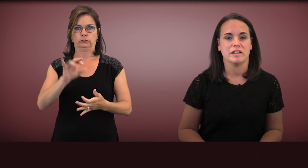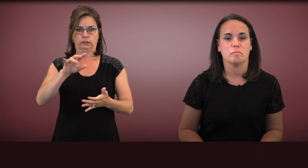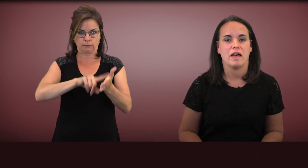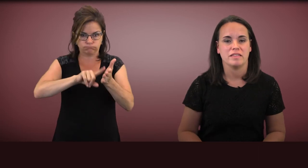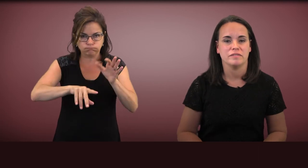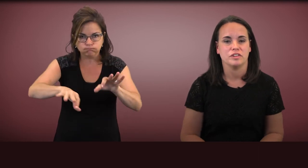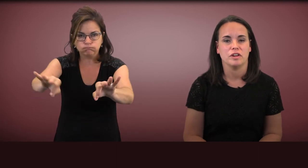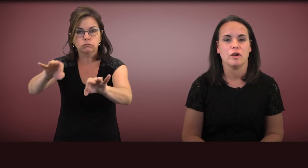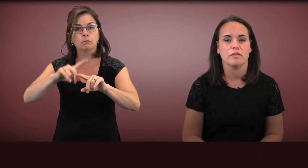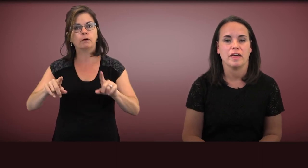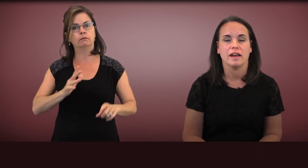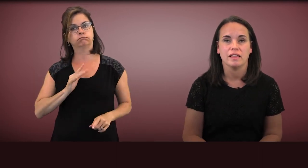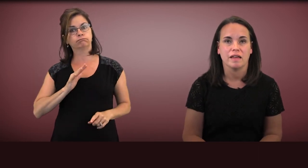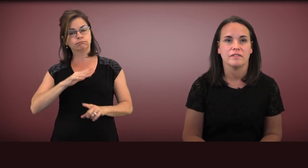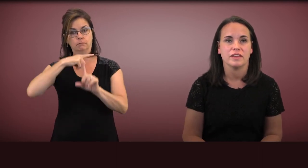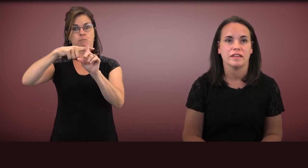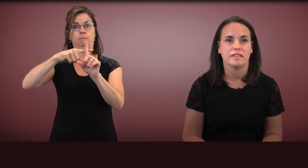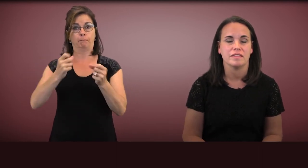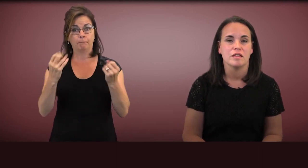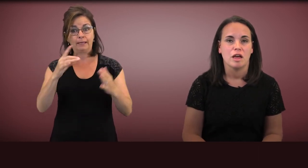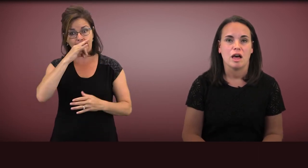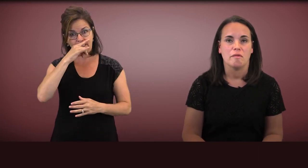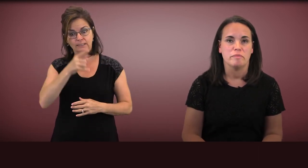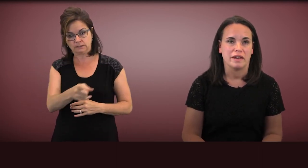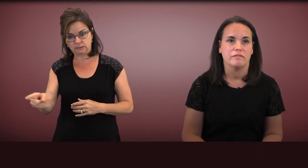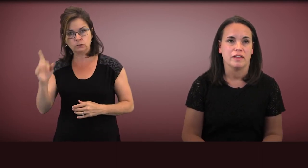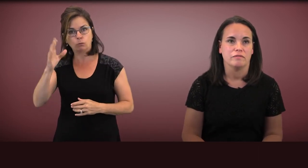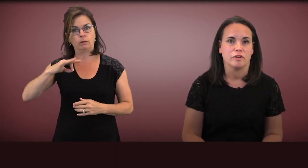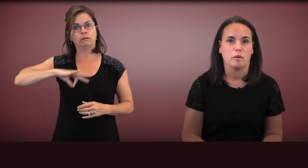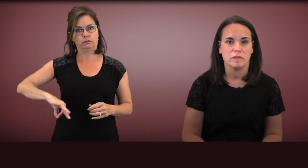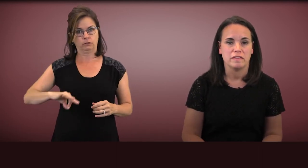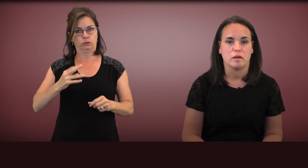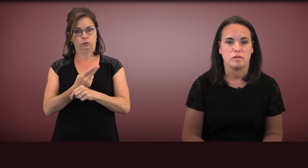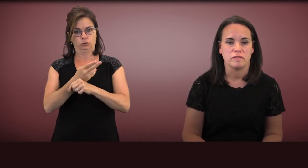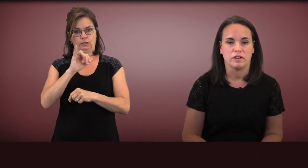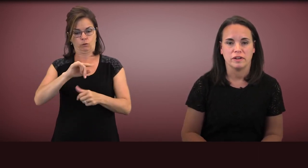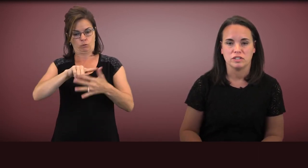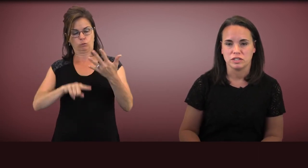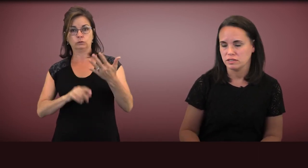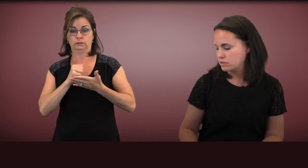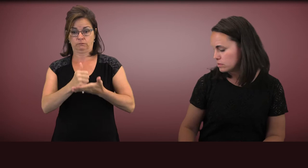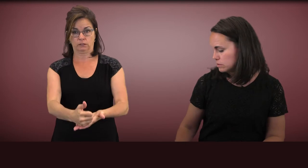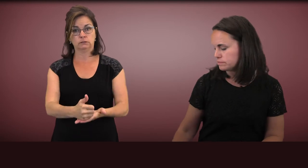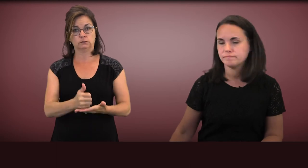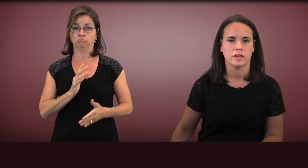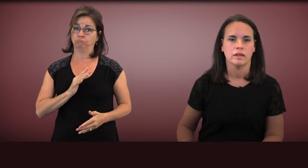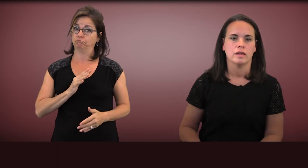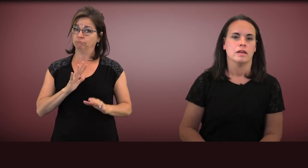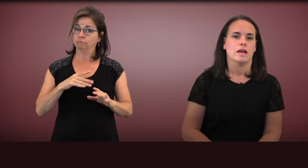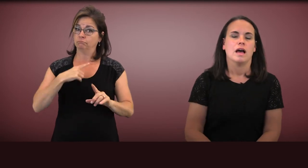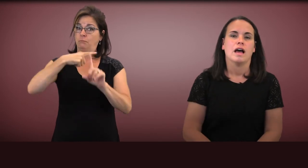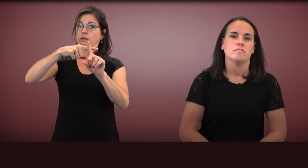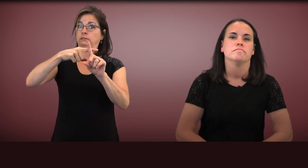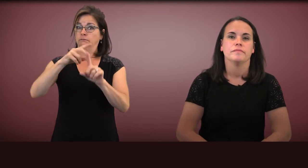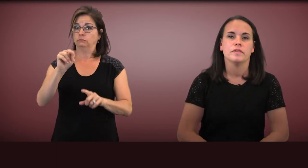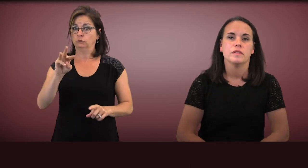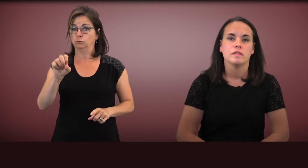but it's positive to know that a lot of kids benefit from these types of interventions.